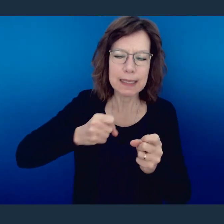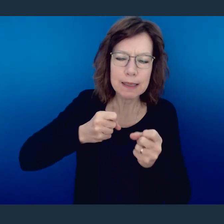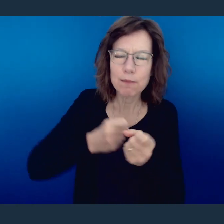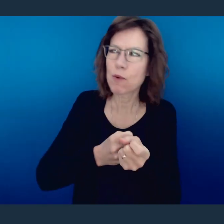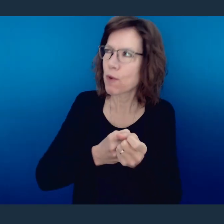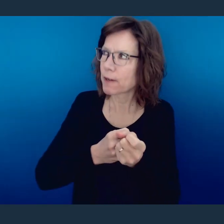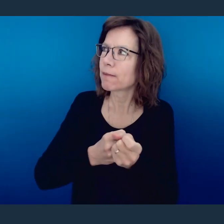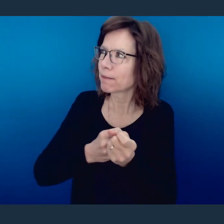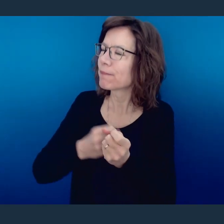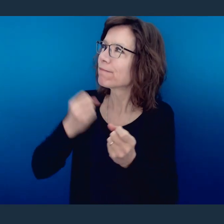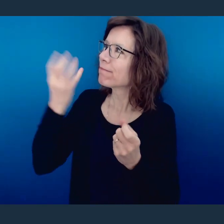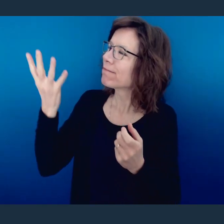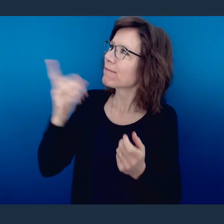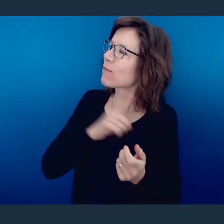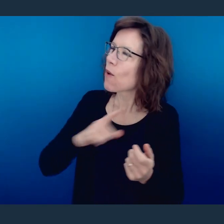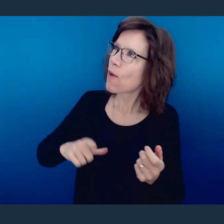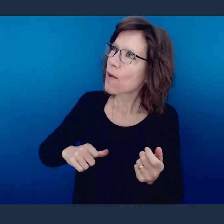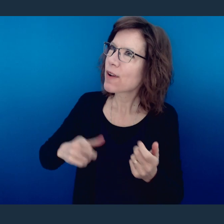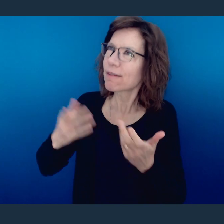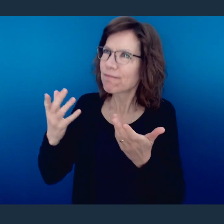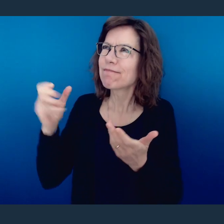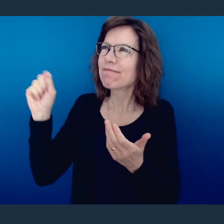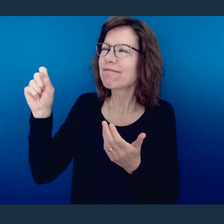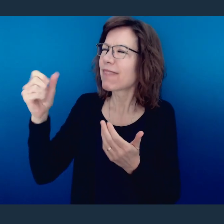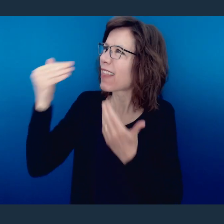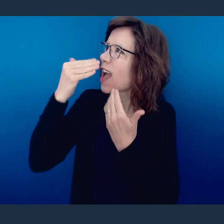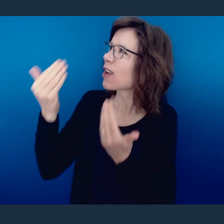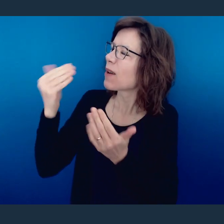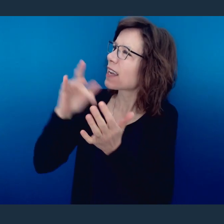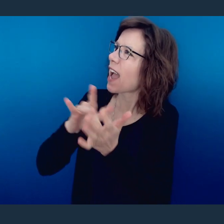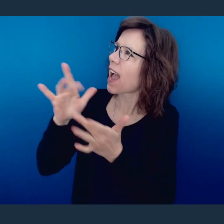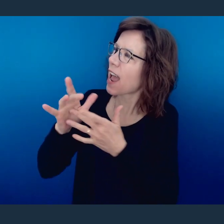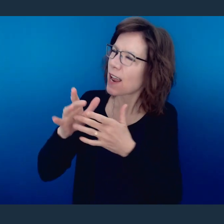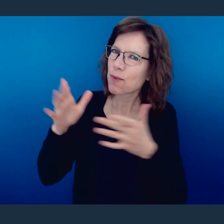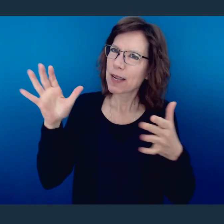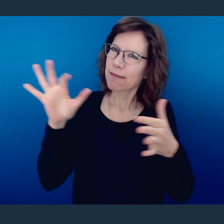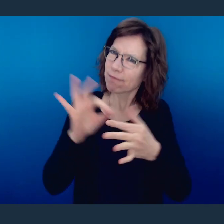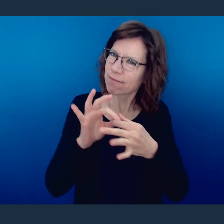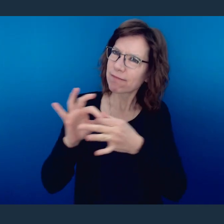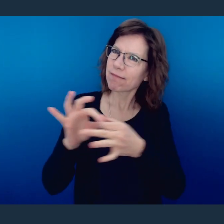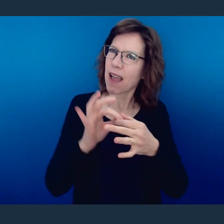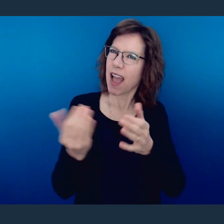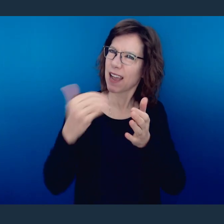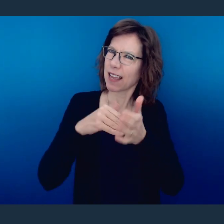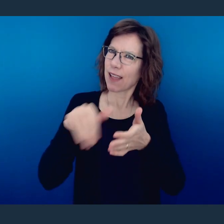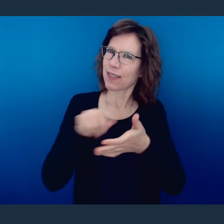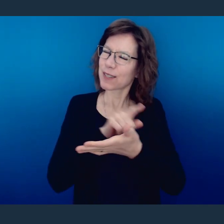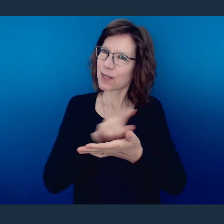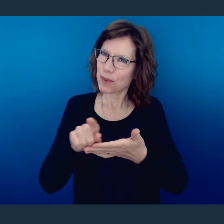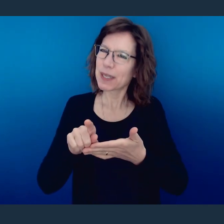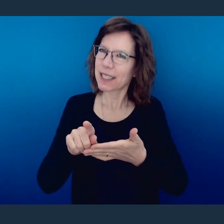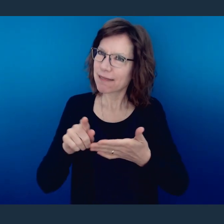Lord, I thank You again for just bringing us back together this week, and I pray that